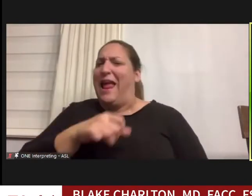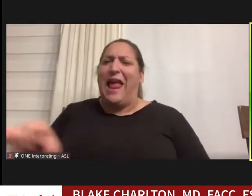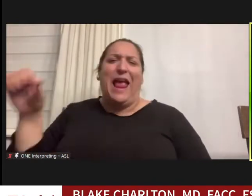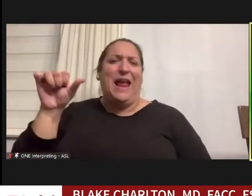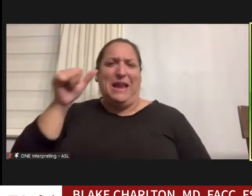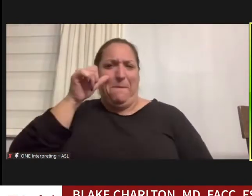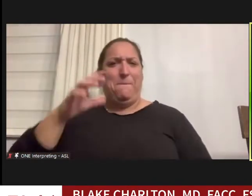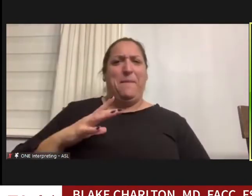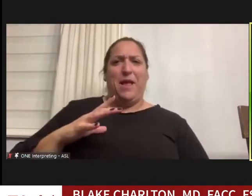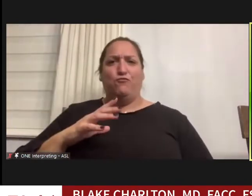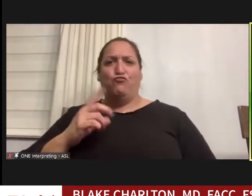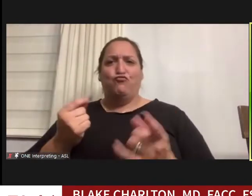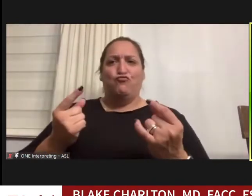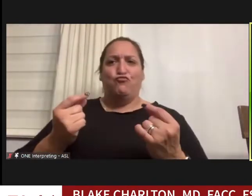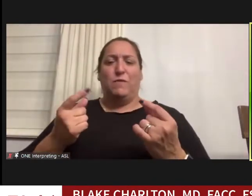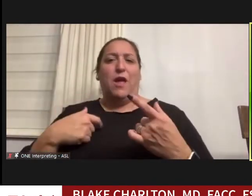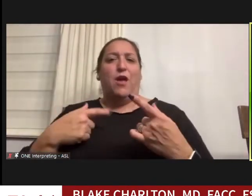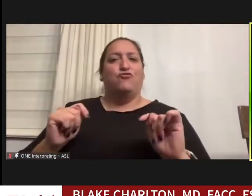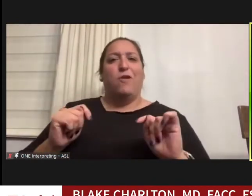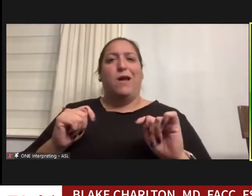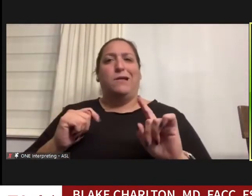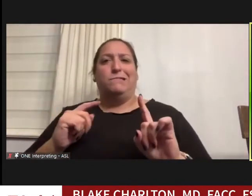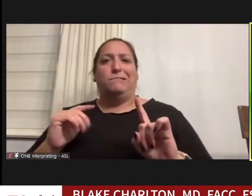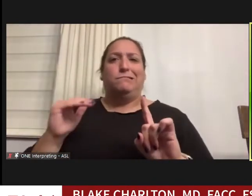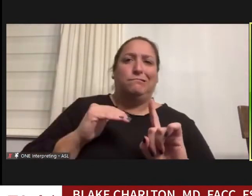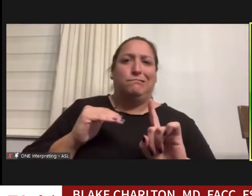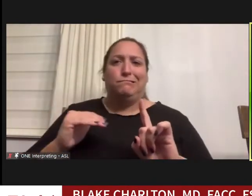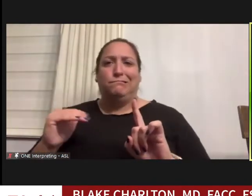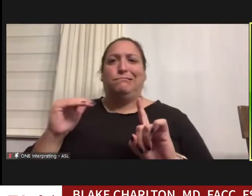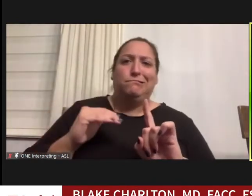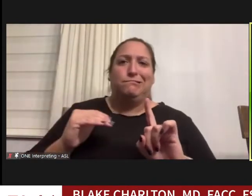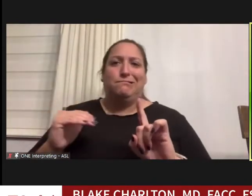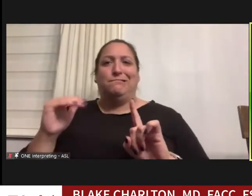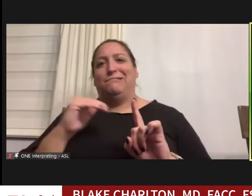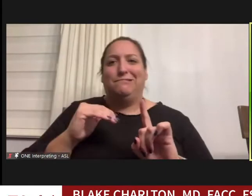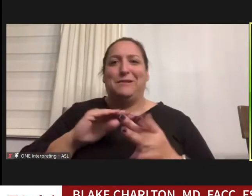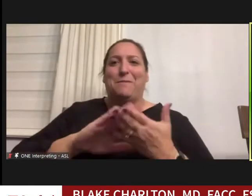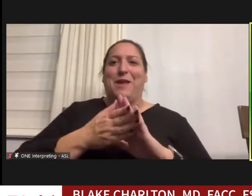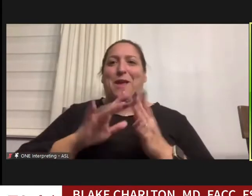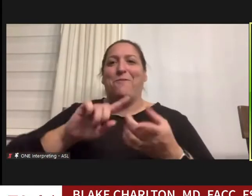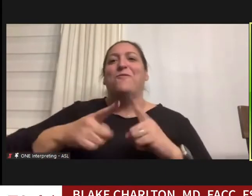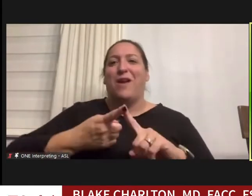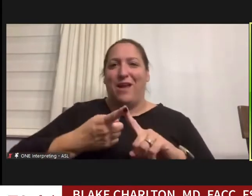I tried to wear her down. I became her friend that learned that she was a nurse practitioner and she